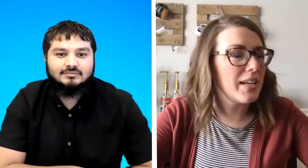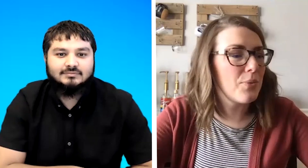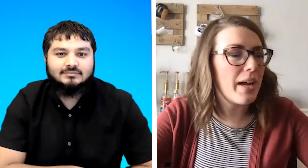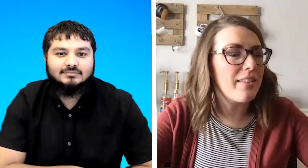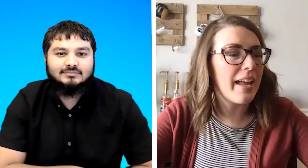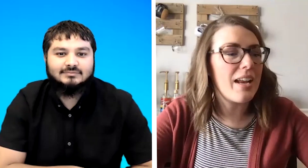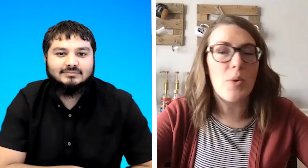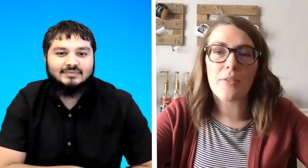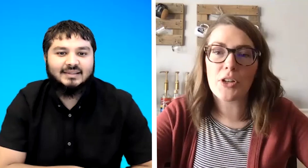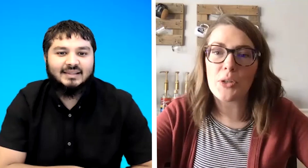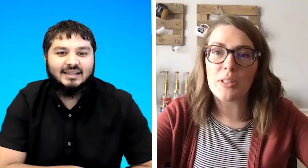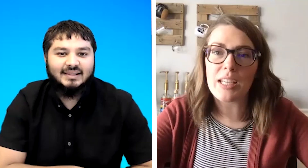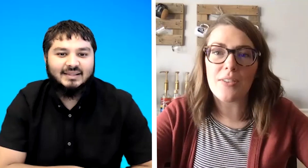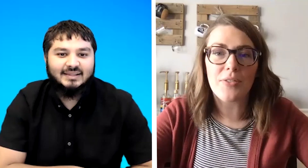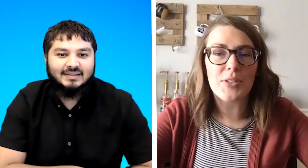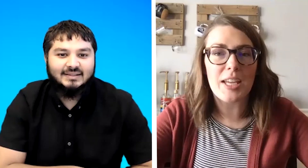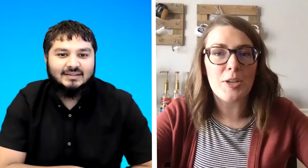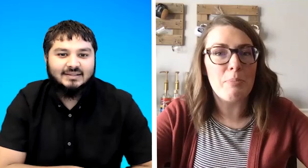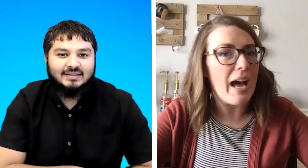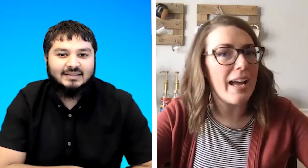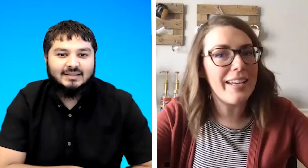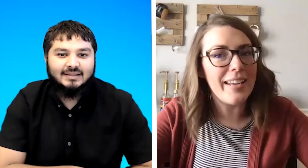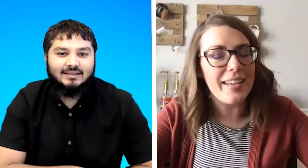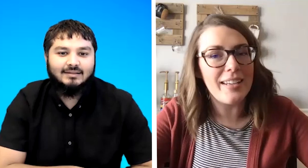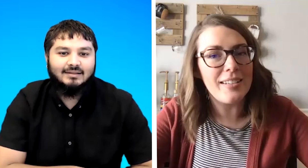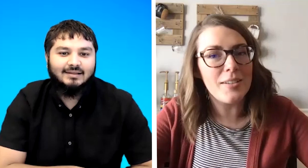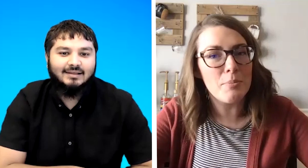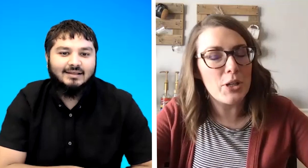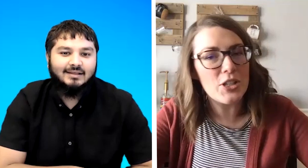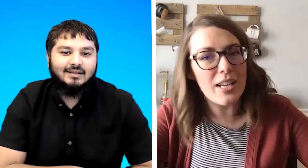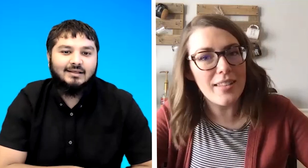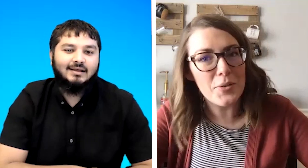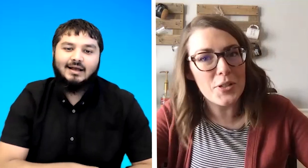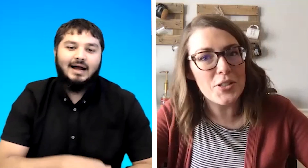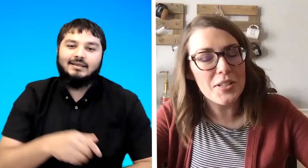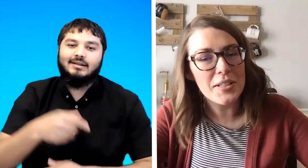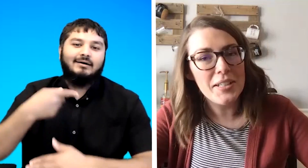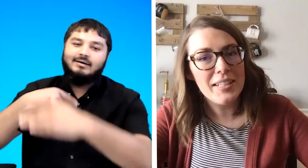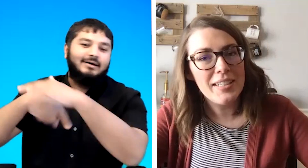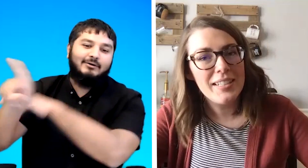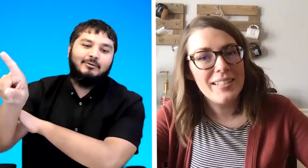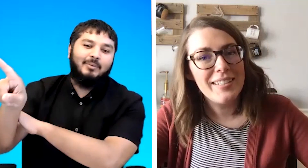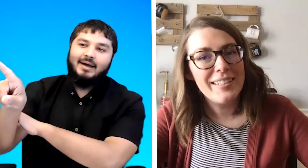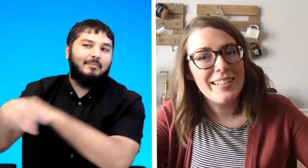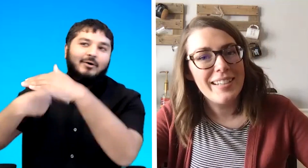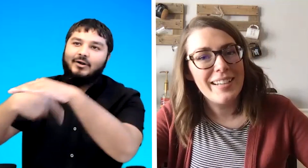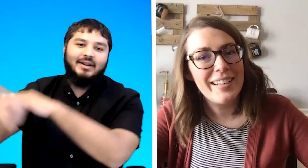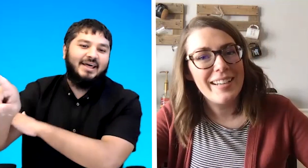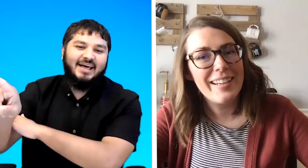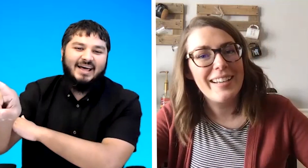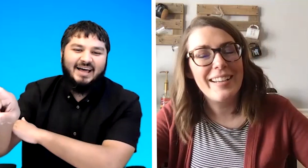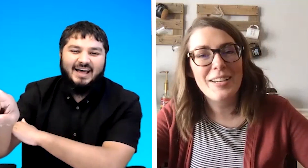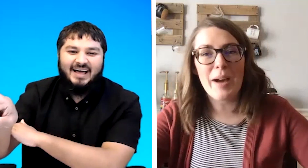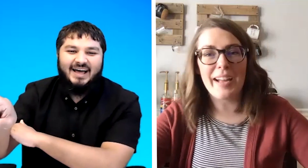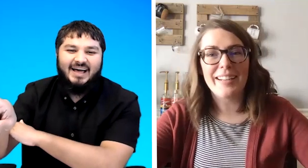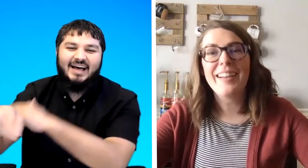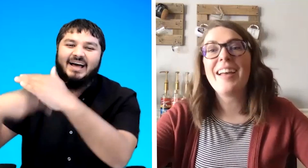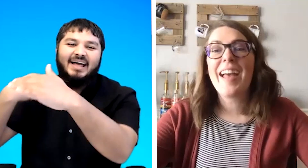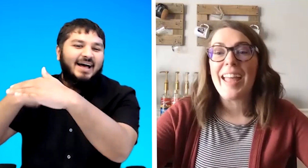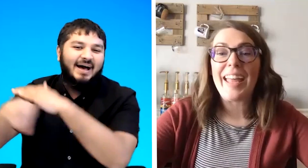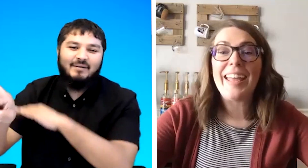way that whenever you leave you say goodbye in british sign language goodbye i'm gone goodbye in